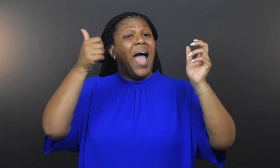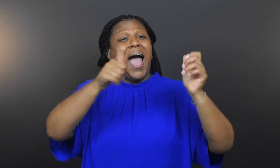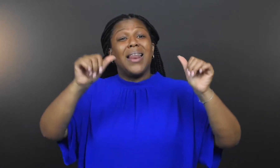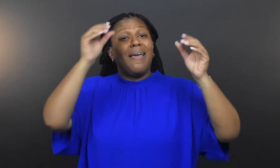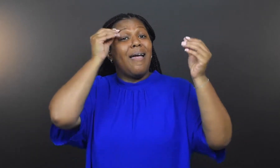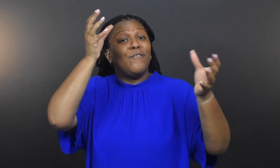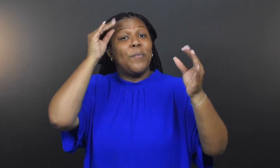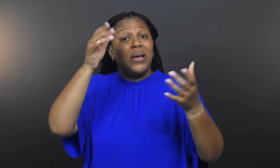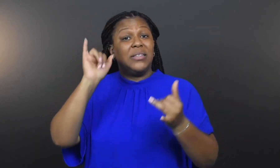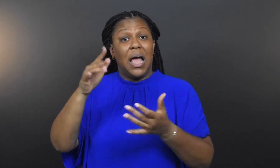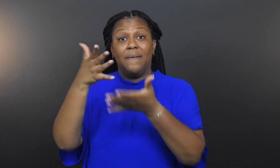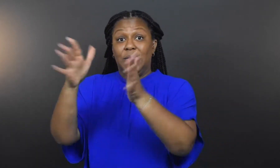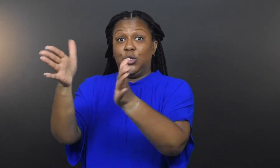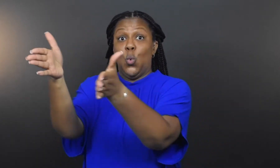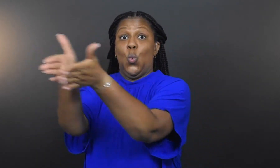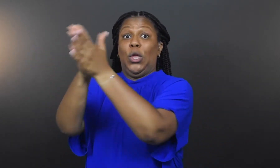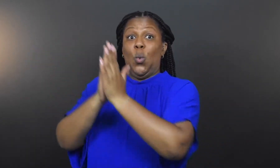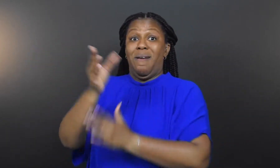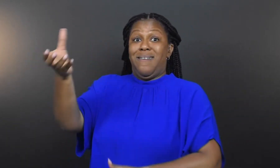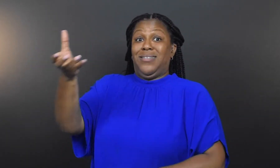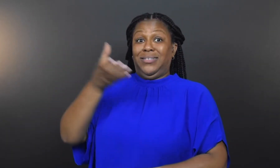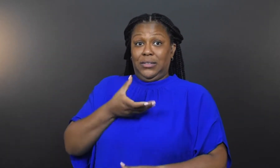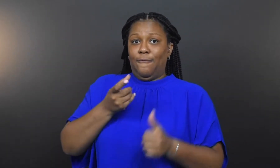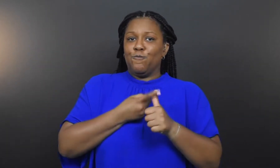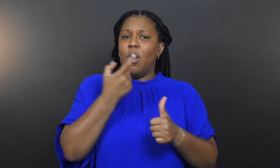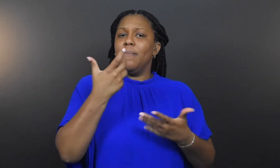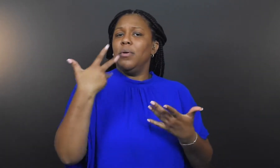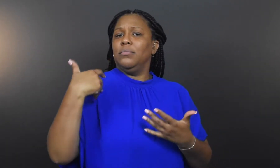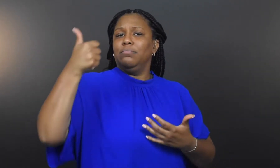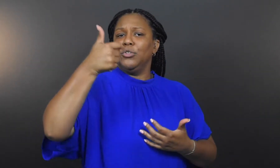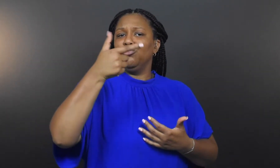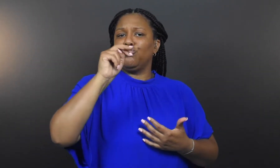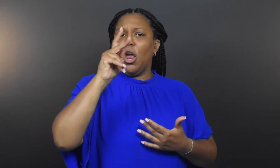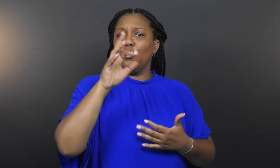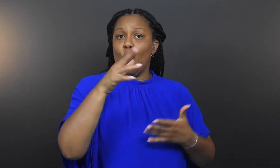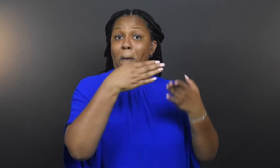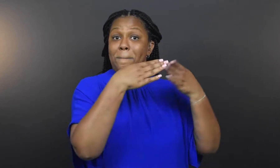“Any information that is being requested, from the general public or the White House,